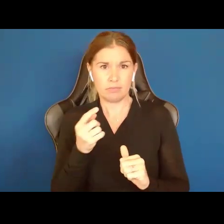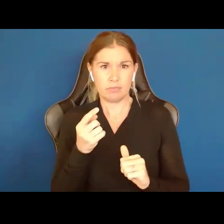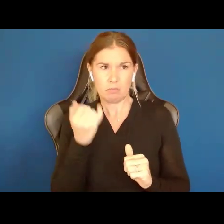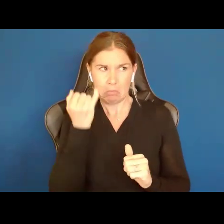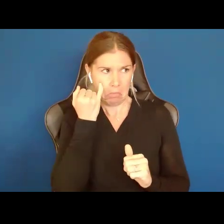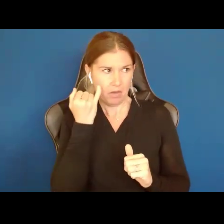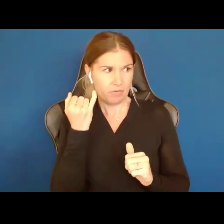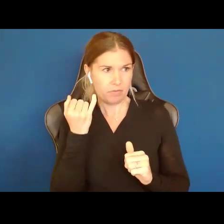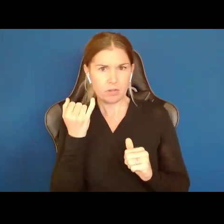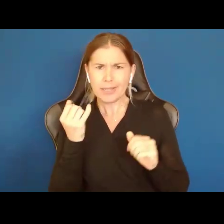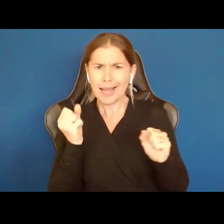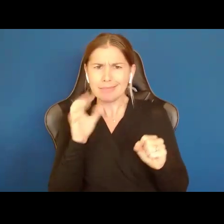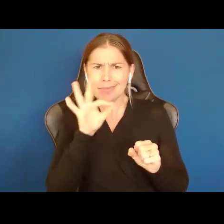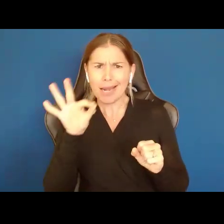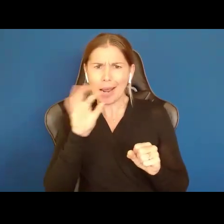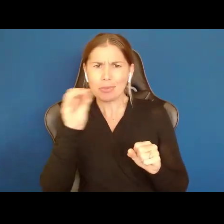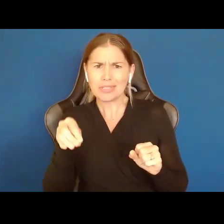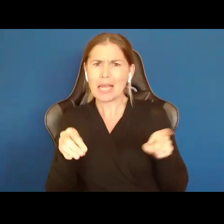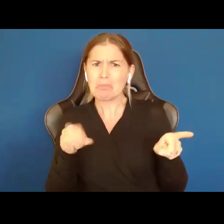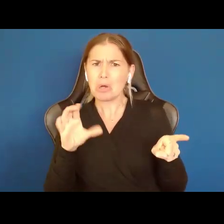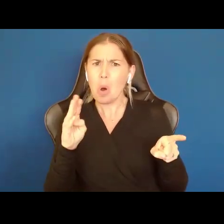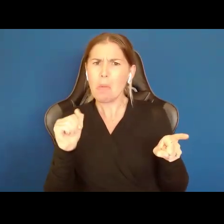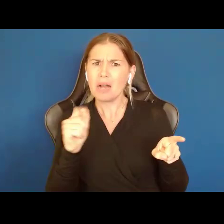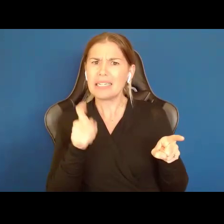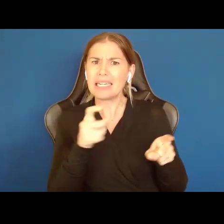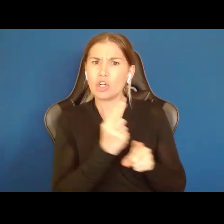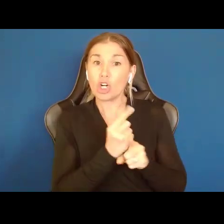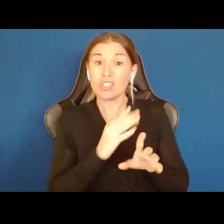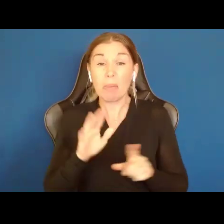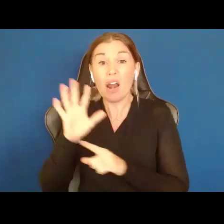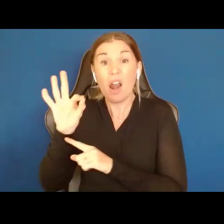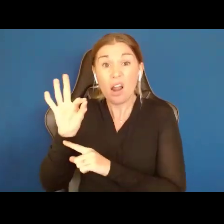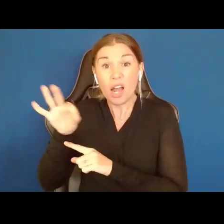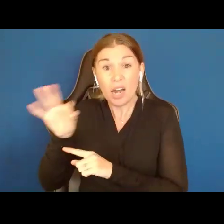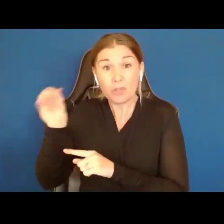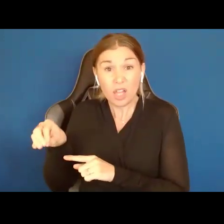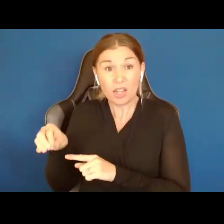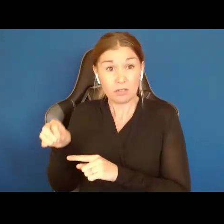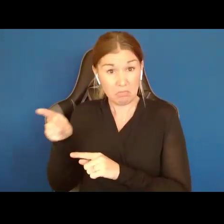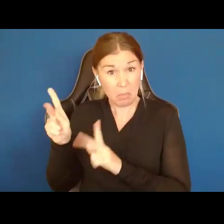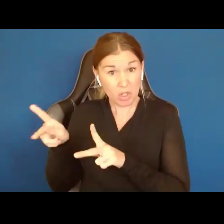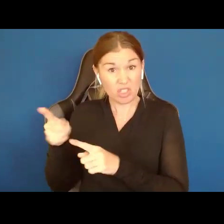coma needs a guardian. But 99% of the time you cannot know if a person is incapacitated unless